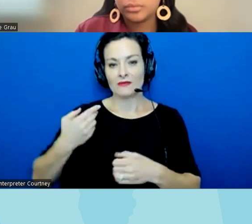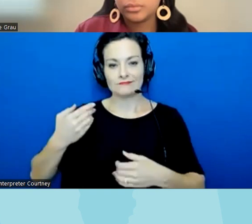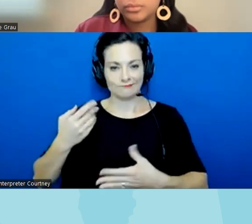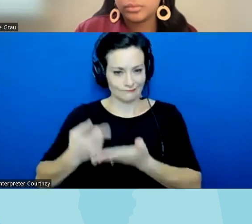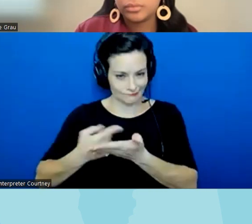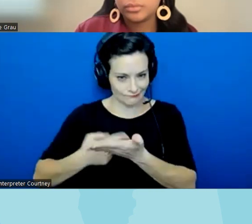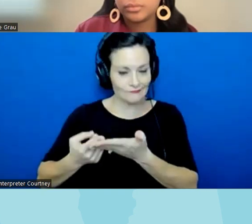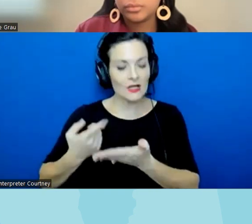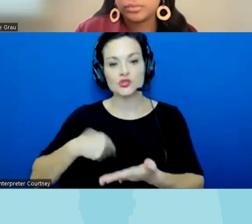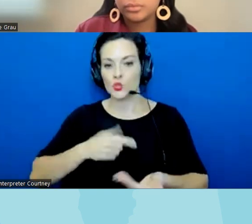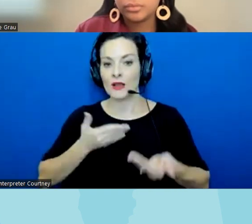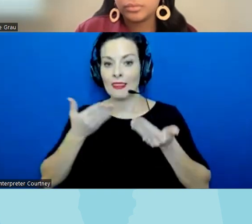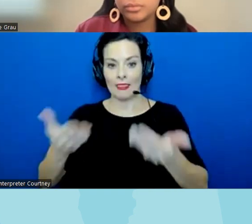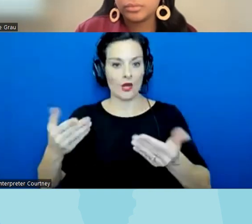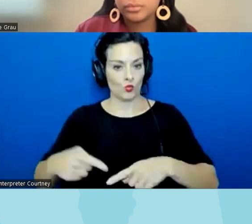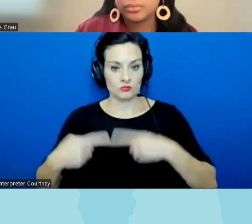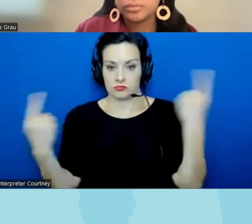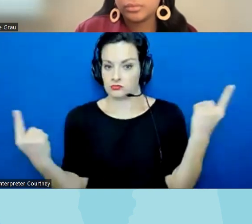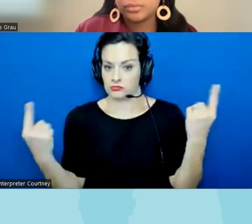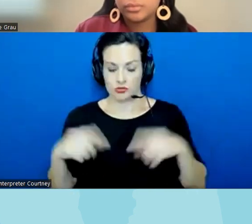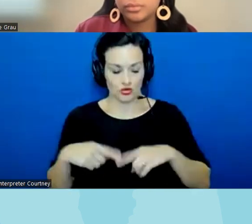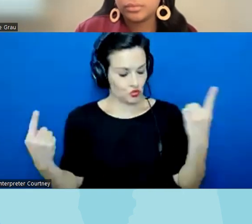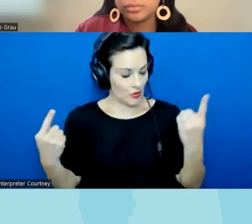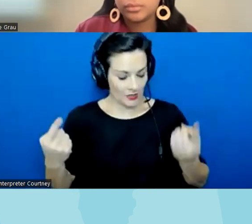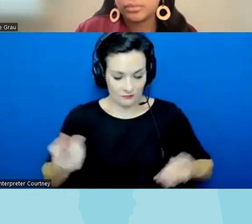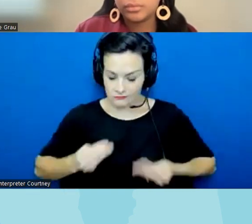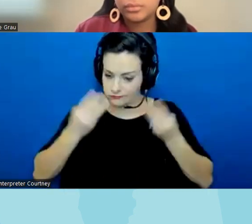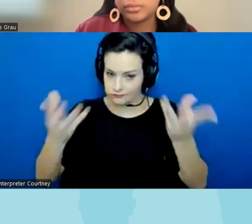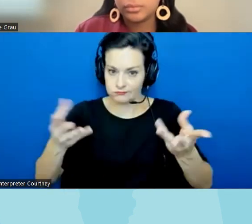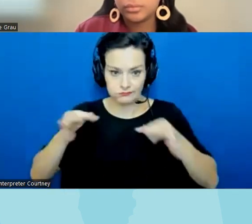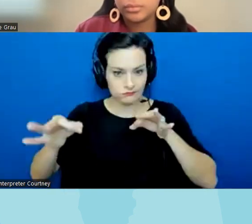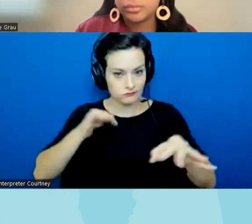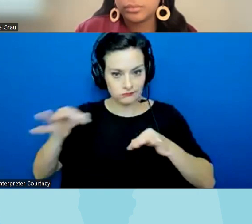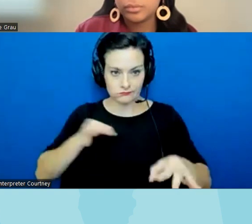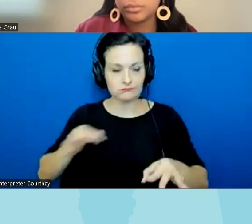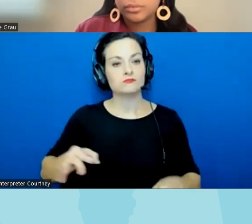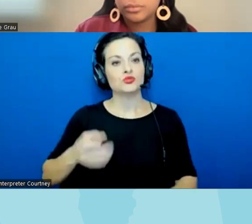bill at the Committee hearing level and then um you know raised alarm bells to to recruit